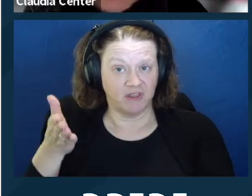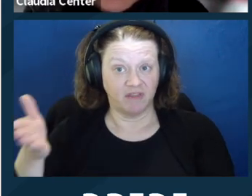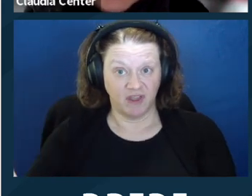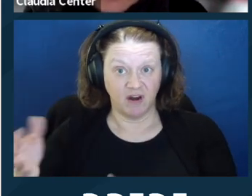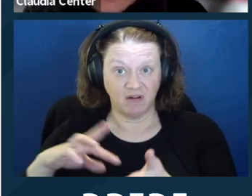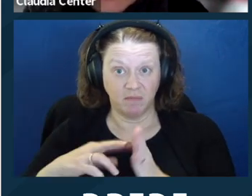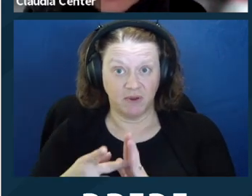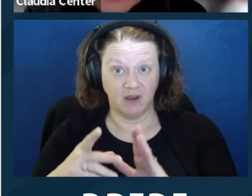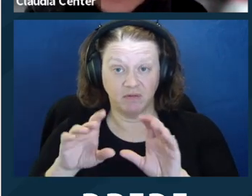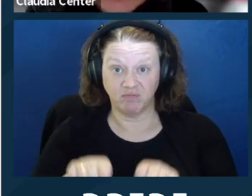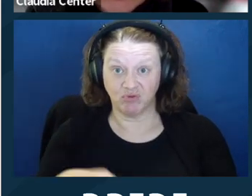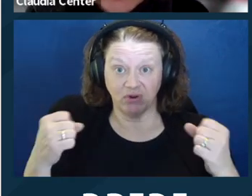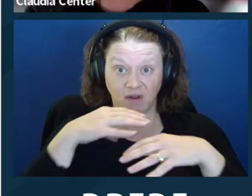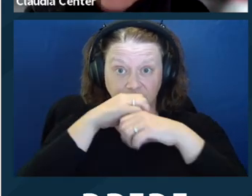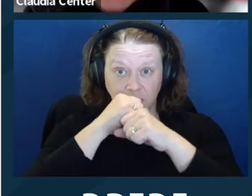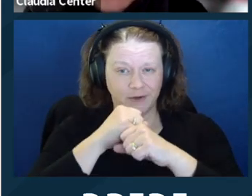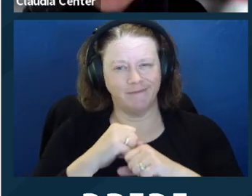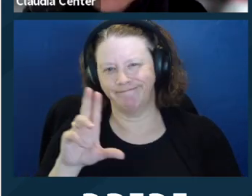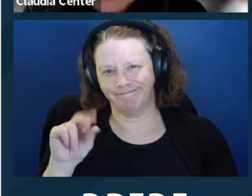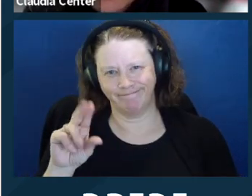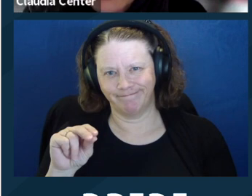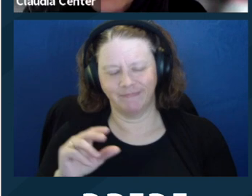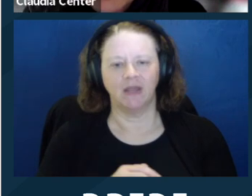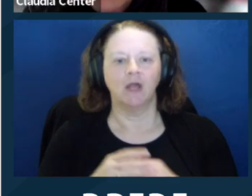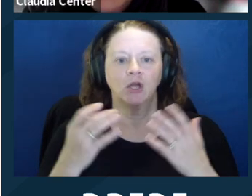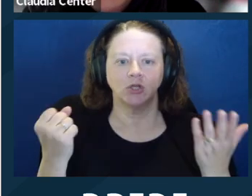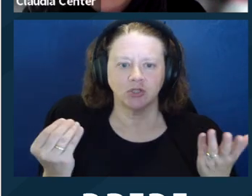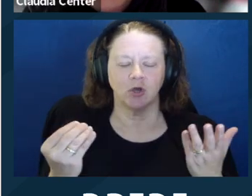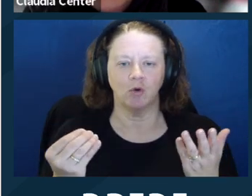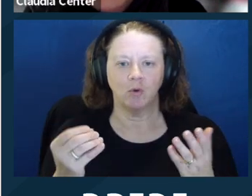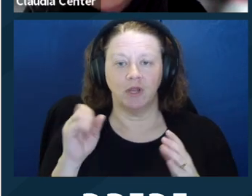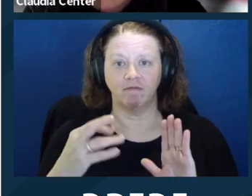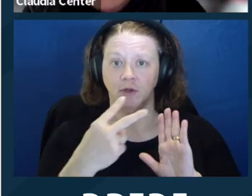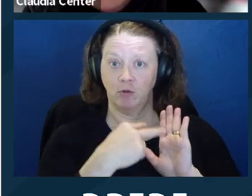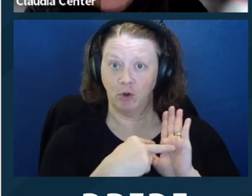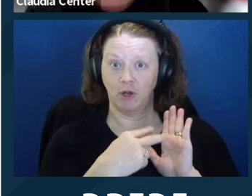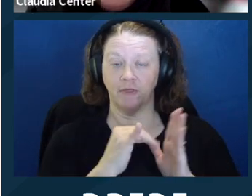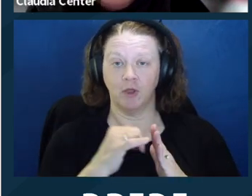the interest of the client, or where disclosure is reasonably necessary, you can see how these